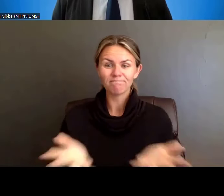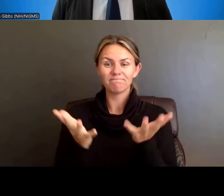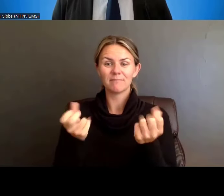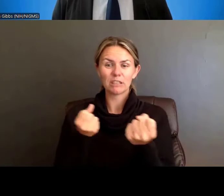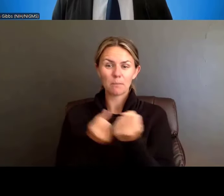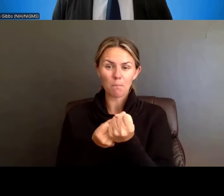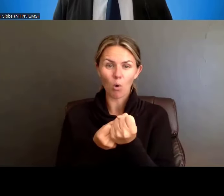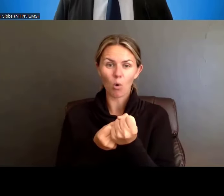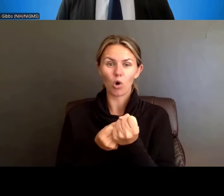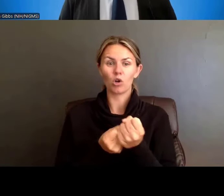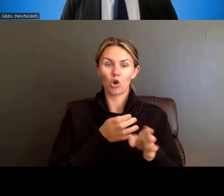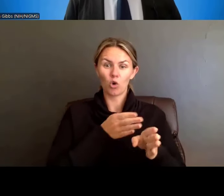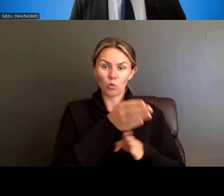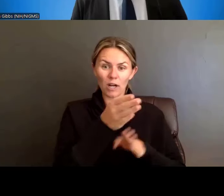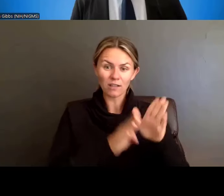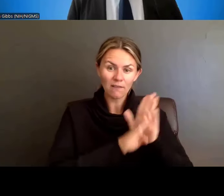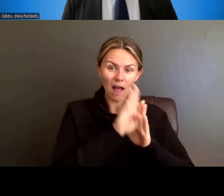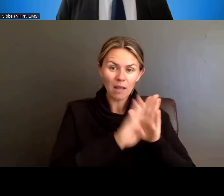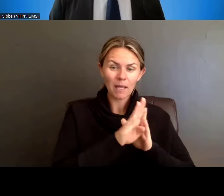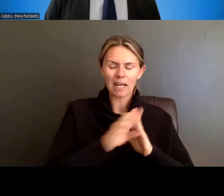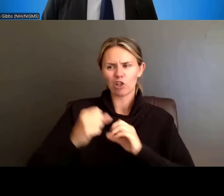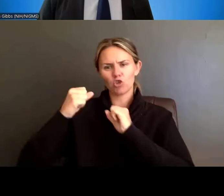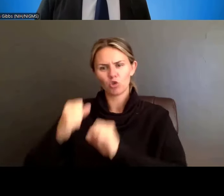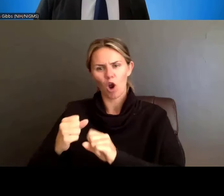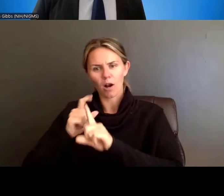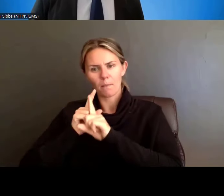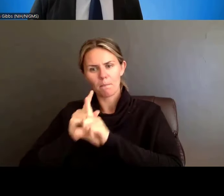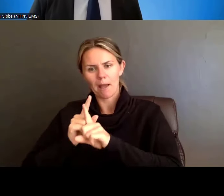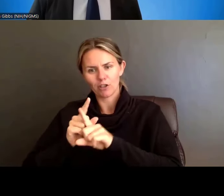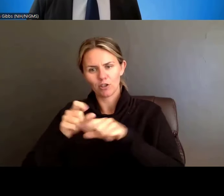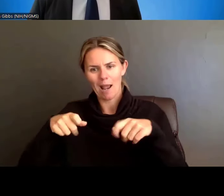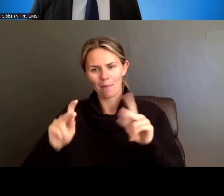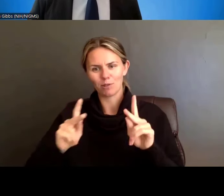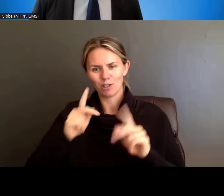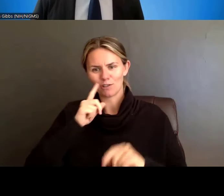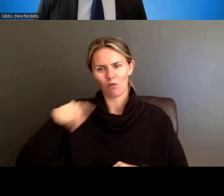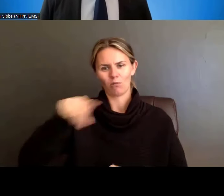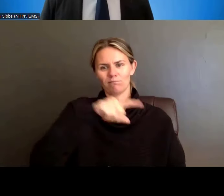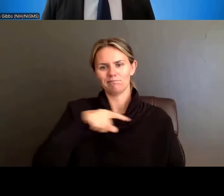With that, I turn back to the esteemed Dr. Boone for implementation plans.